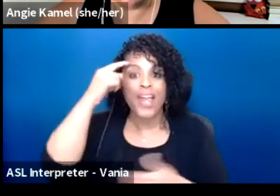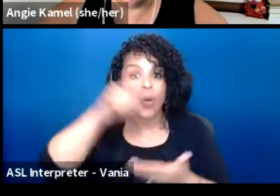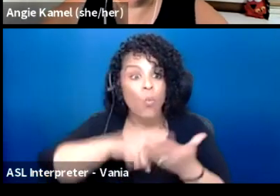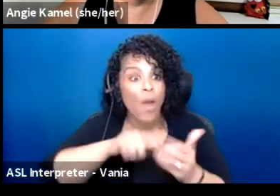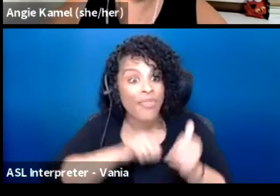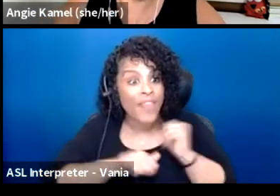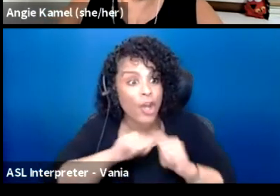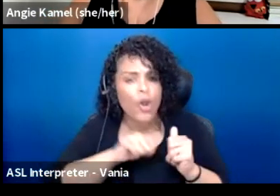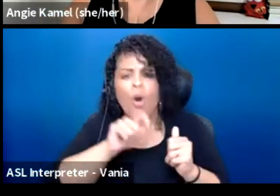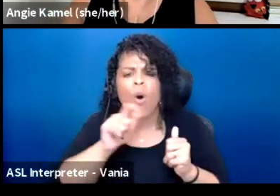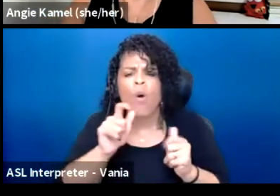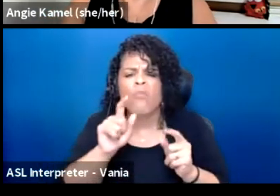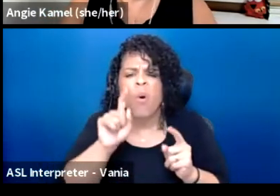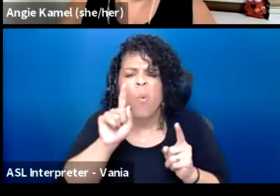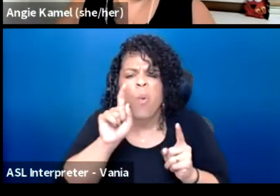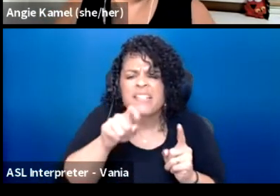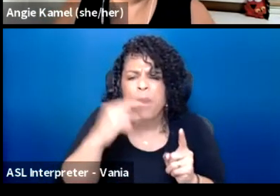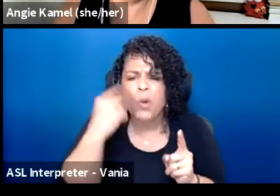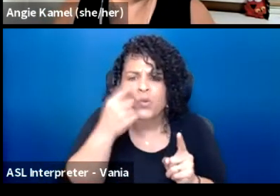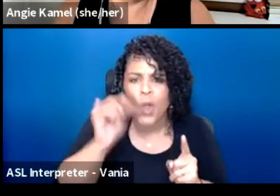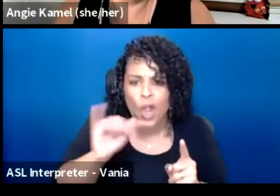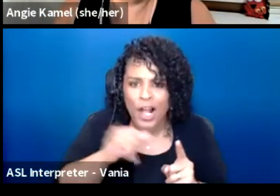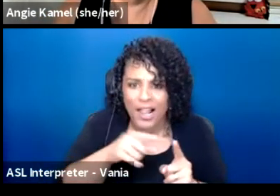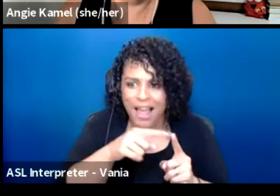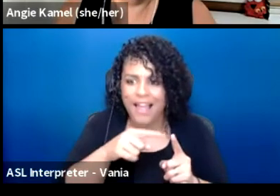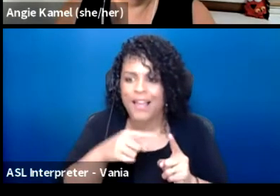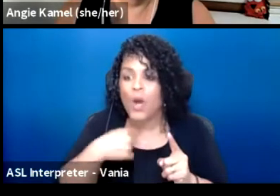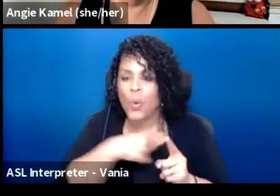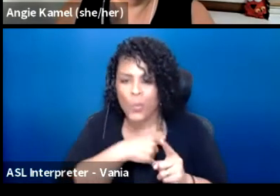And we all went to some sort of educational